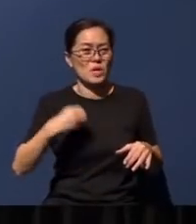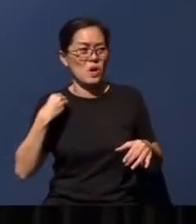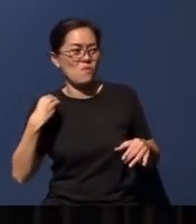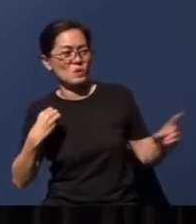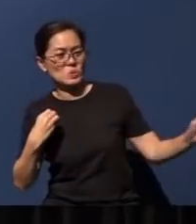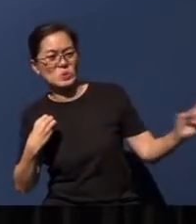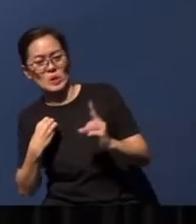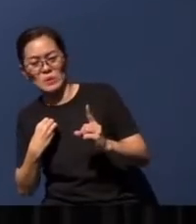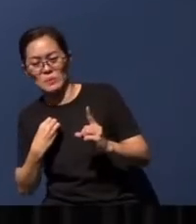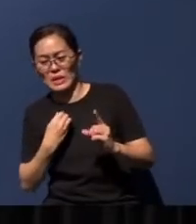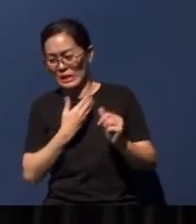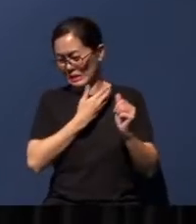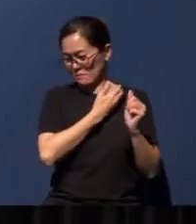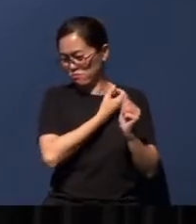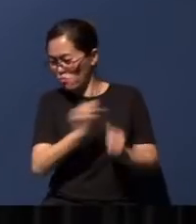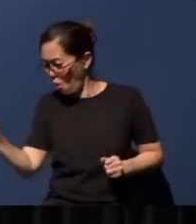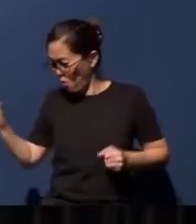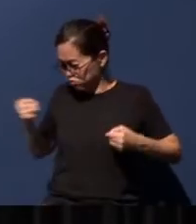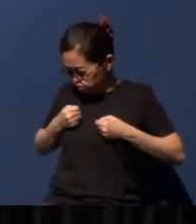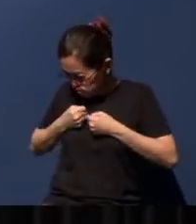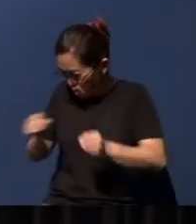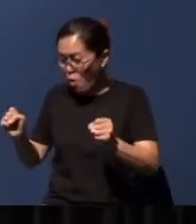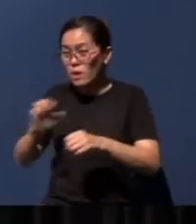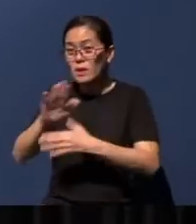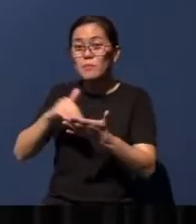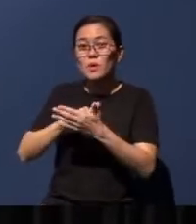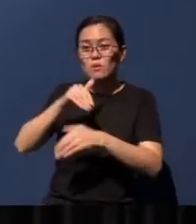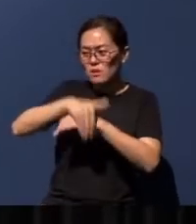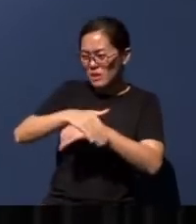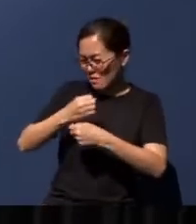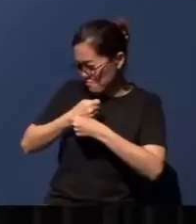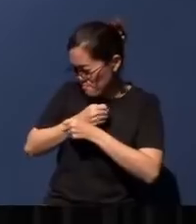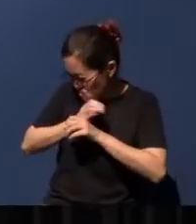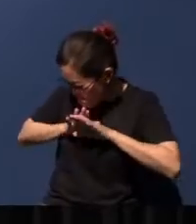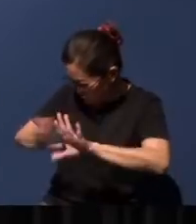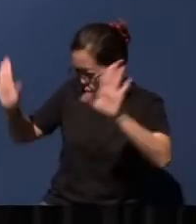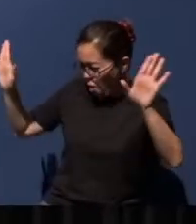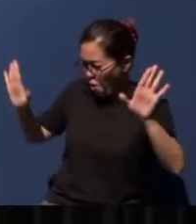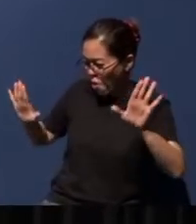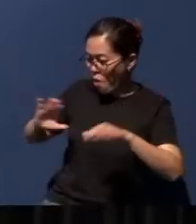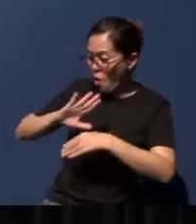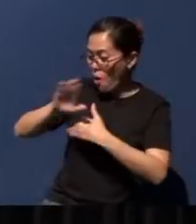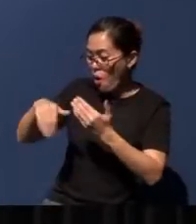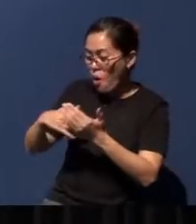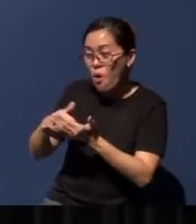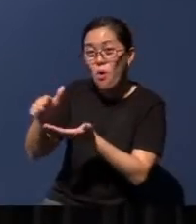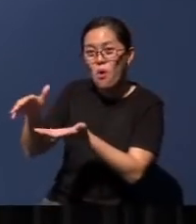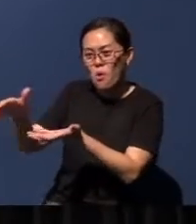and kick down your door in the middle of the night and take away whatever little you have been left